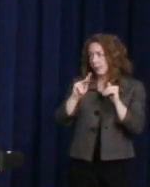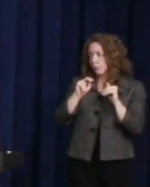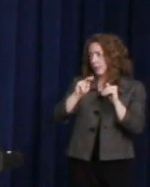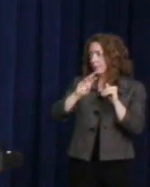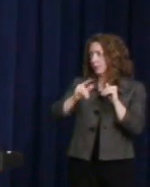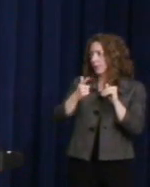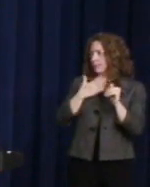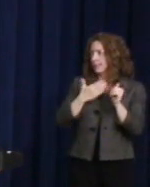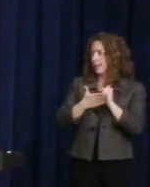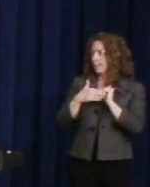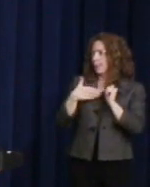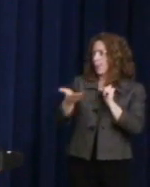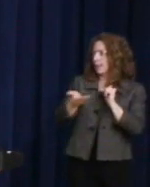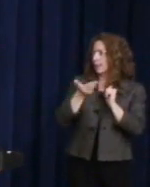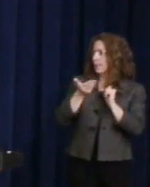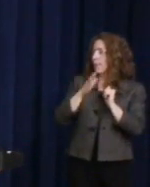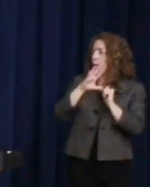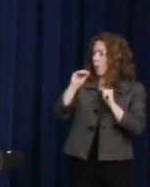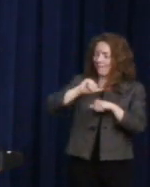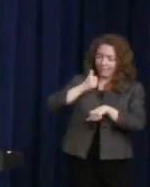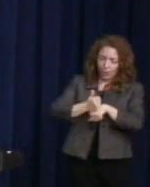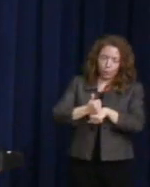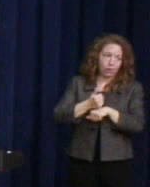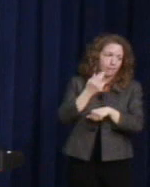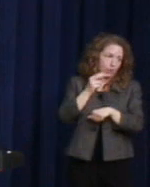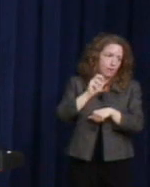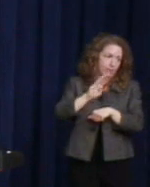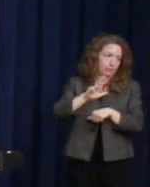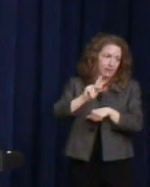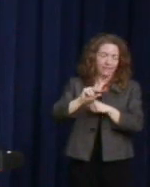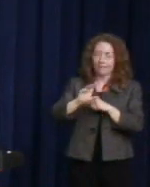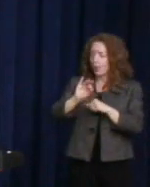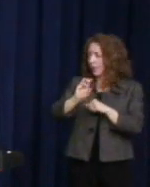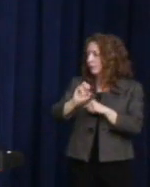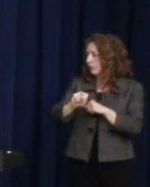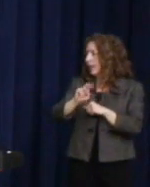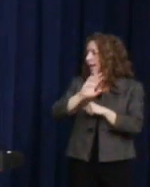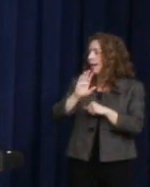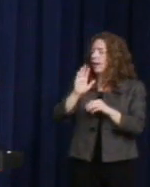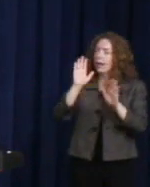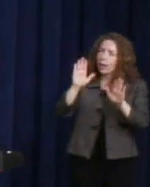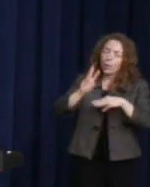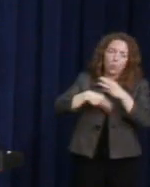of the Harvey Milk foundation and a wonderful worldwide equality advocate, Anne Kronenberg.